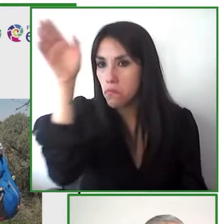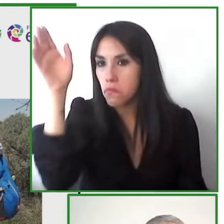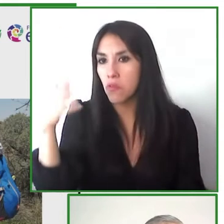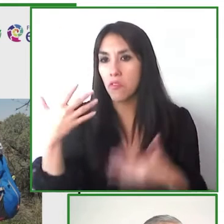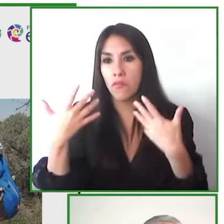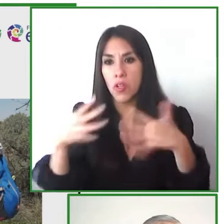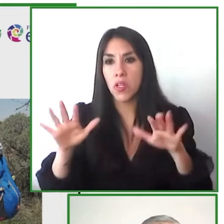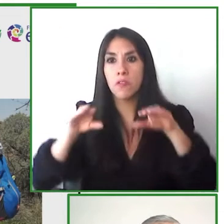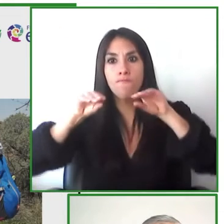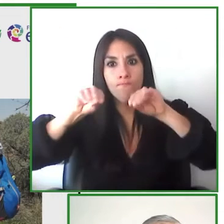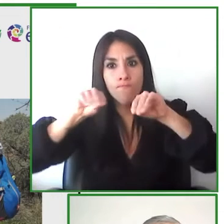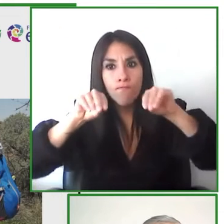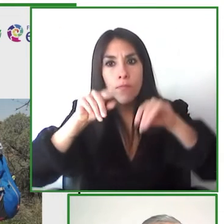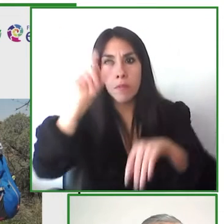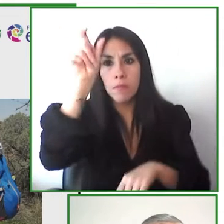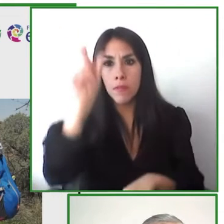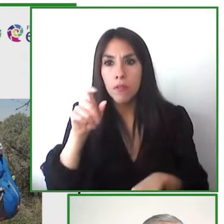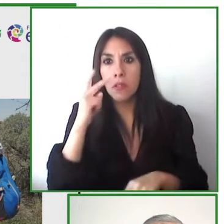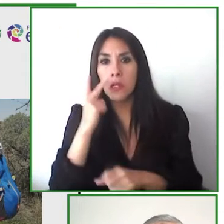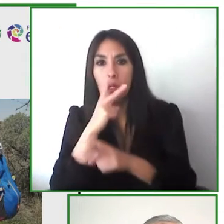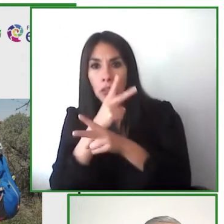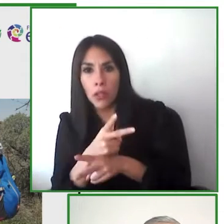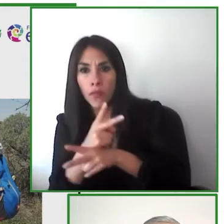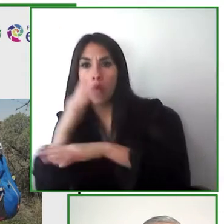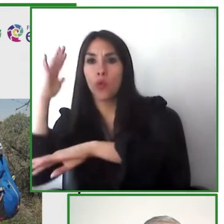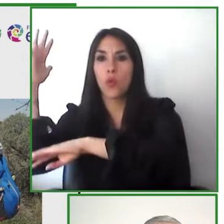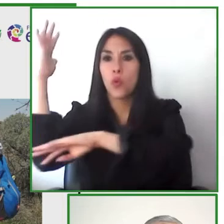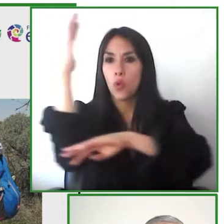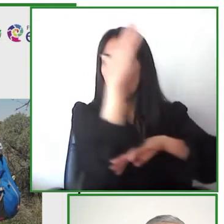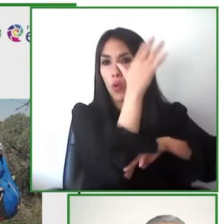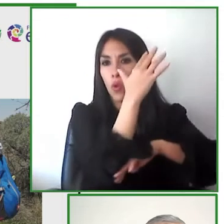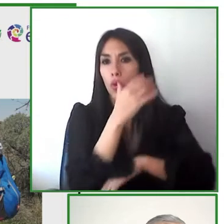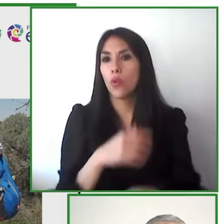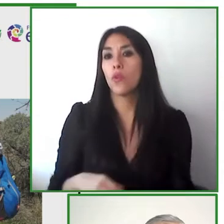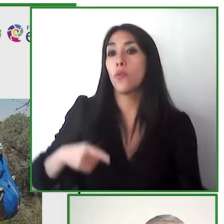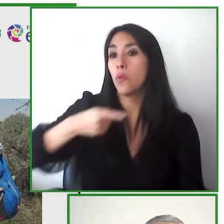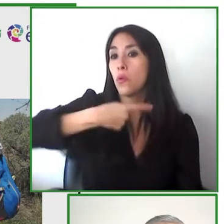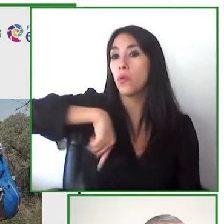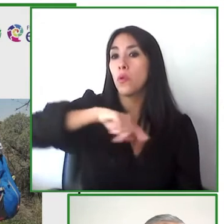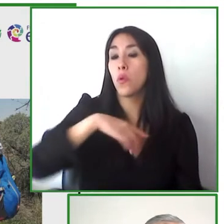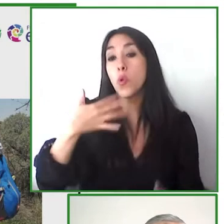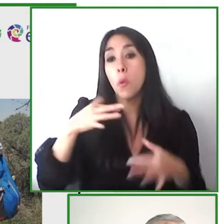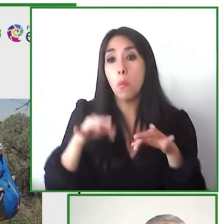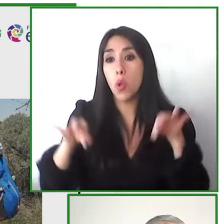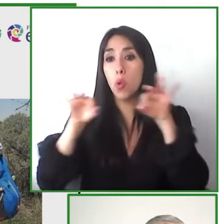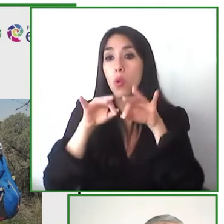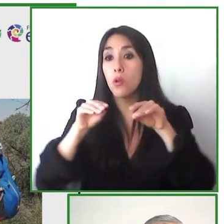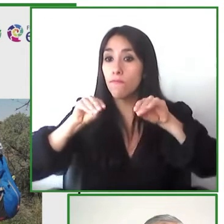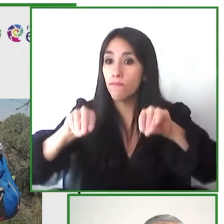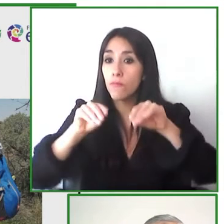park rangers as well but we really want to train people with disabilities